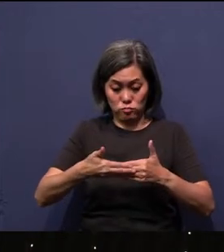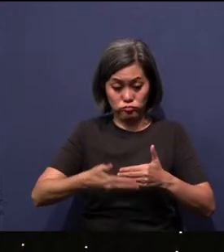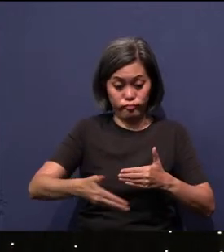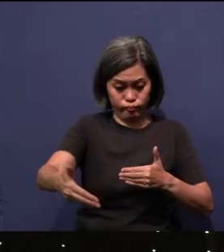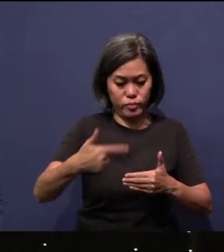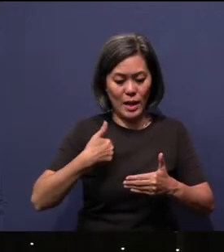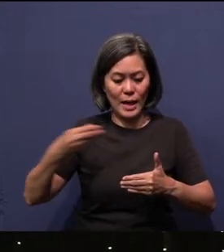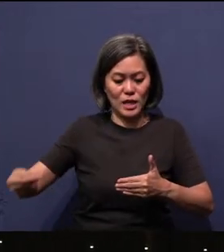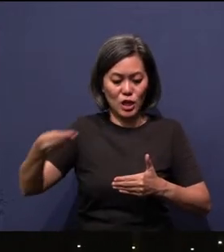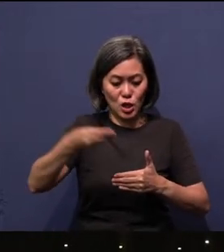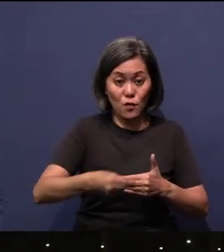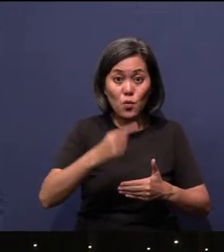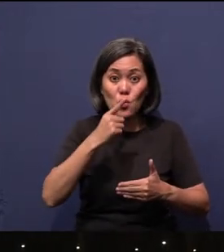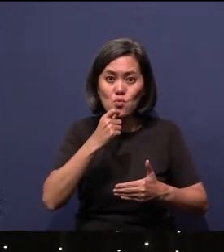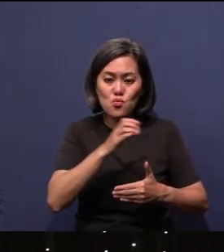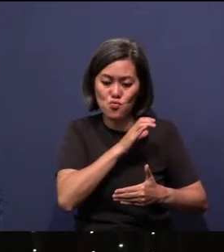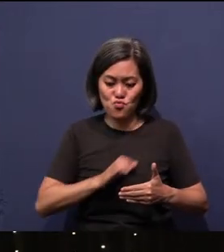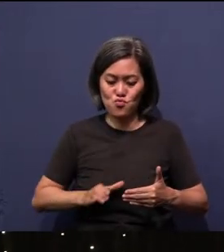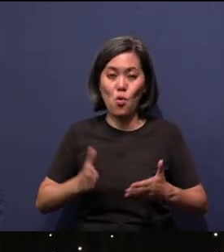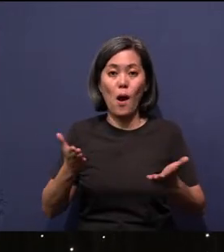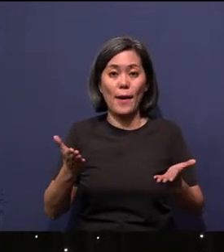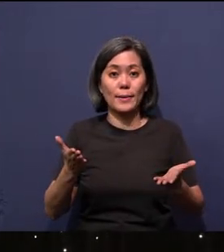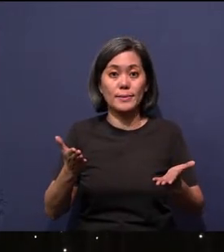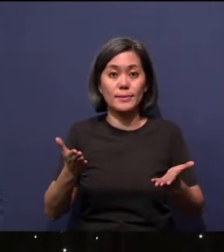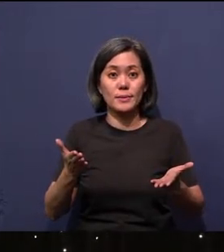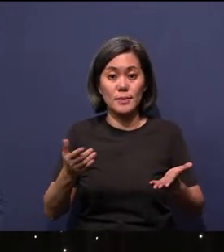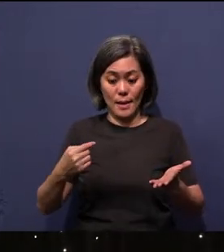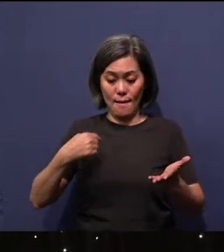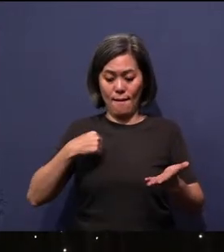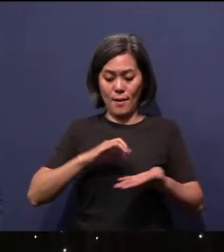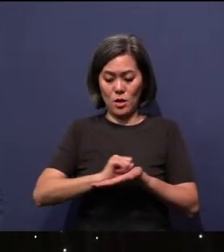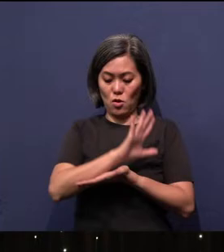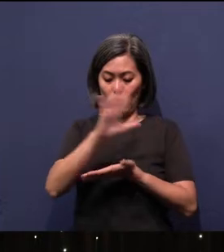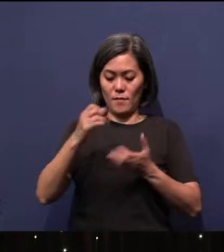that I will be glorified and you can enjoy Me forever."